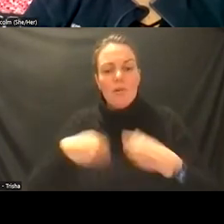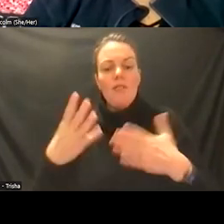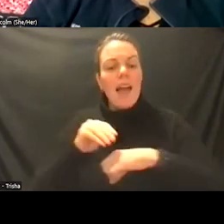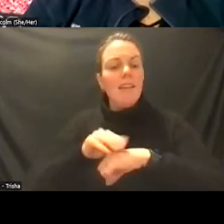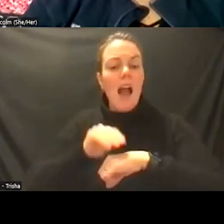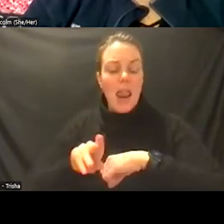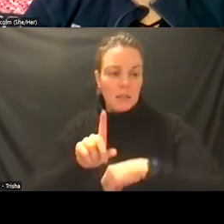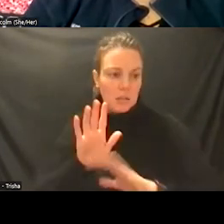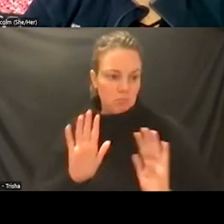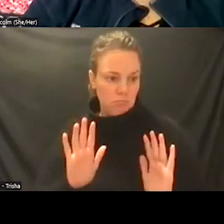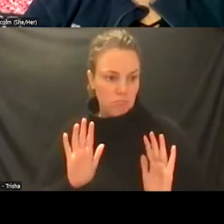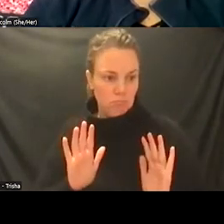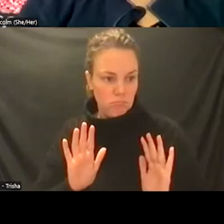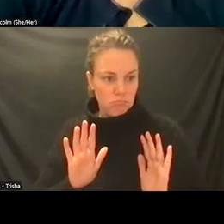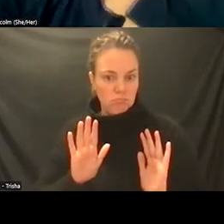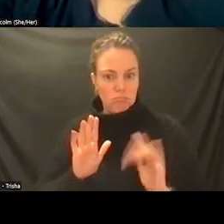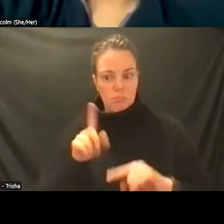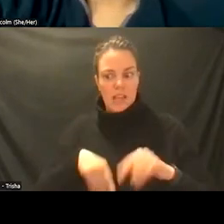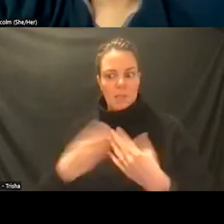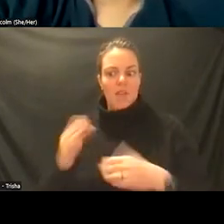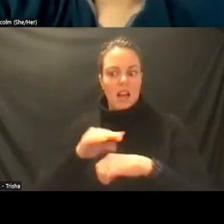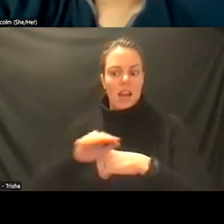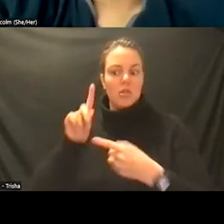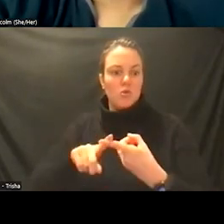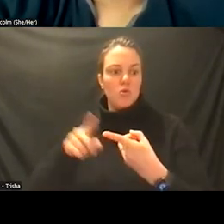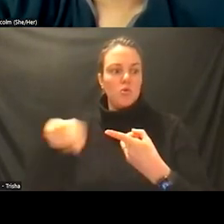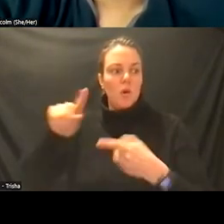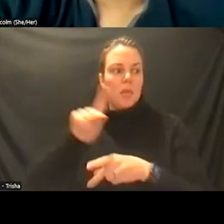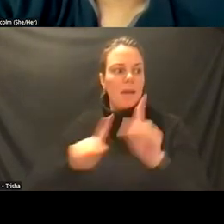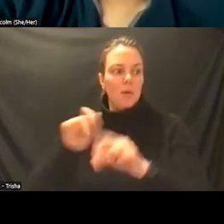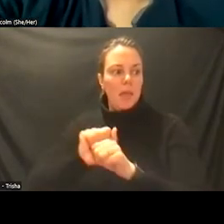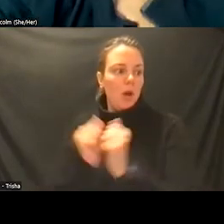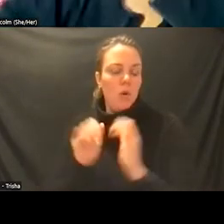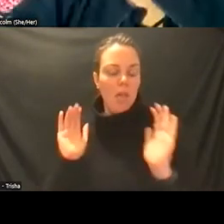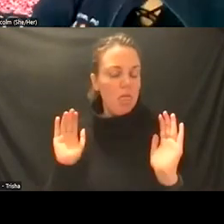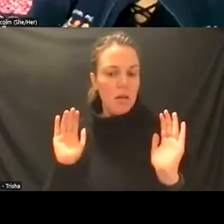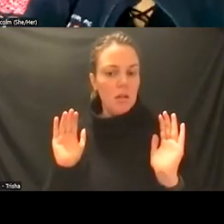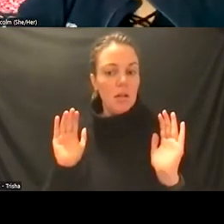uh to the individuals who with whom they are working and uh they'll do their best to bridge